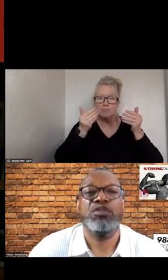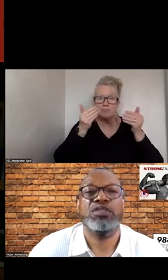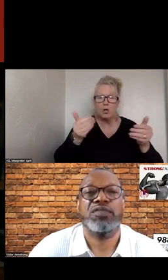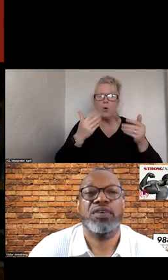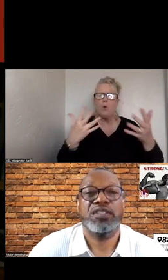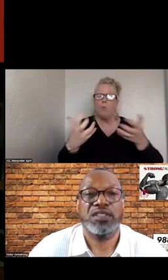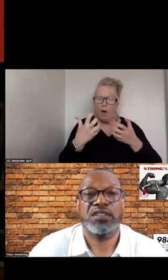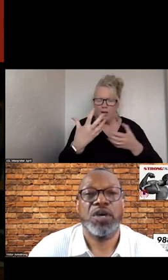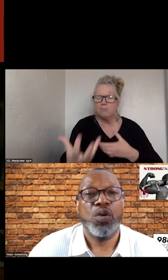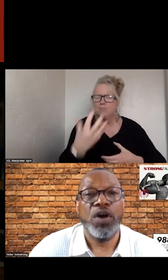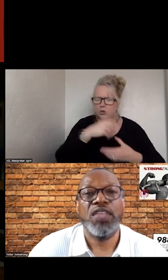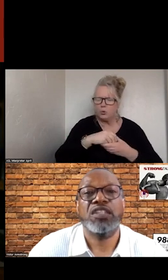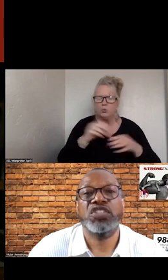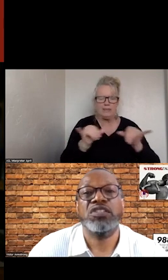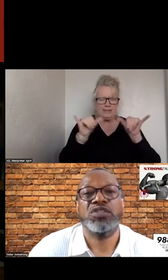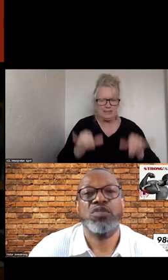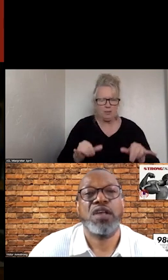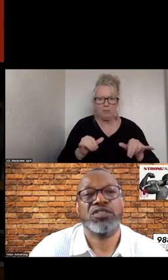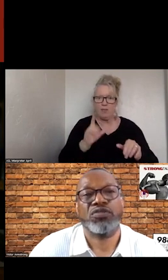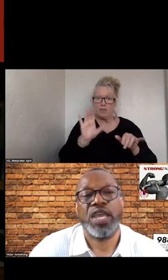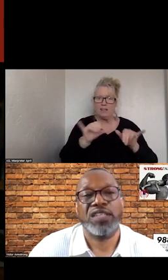INCLUSIVE SYSTEM. ONE THAT CONSIDERS THE NUANCES OF RACE,